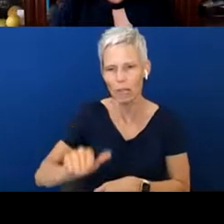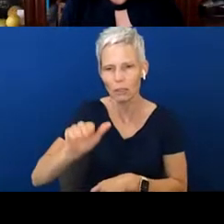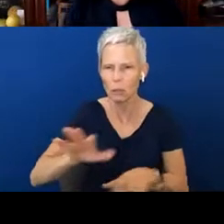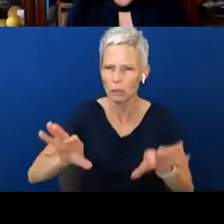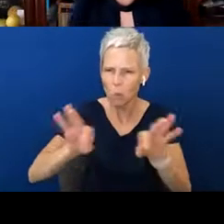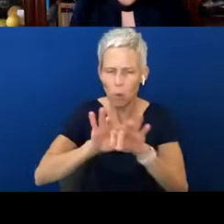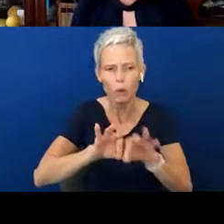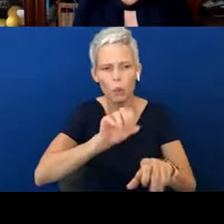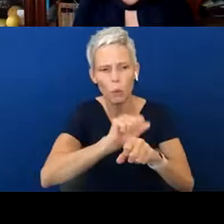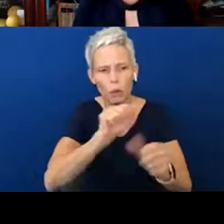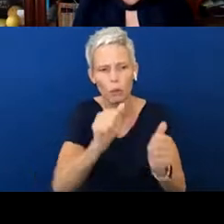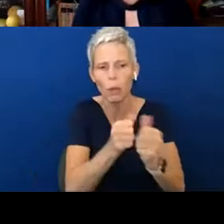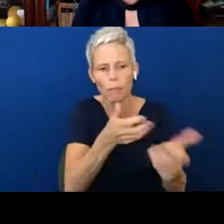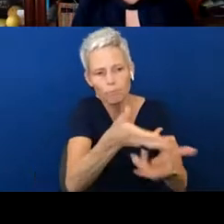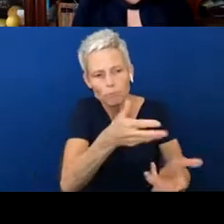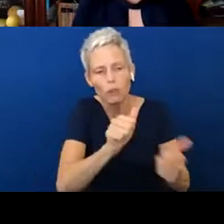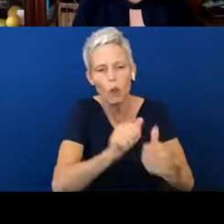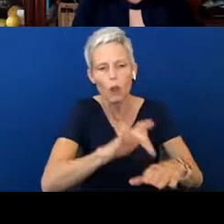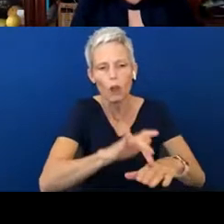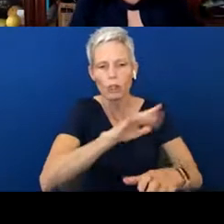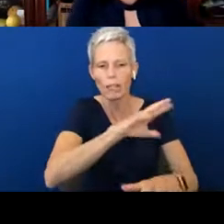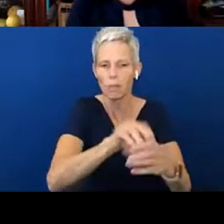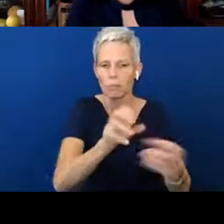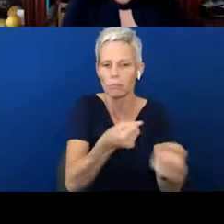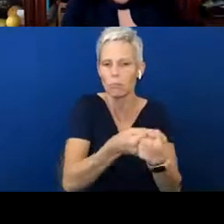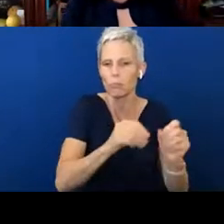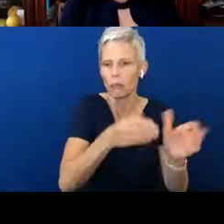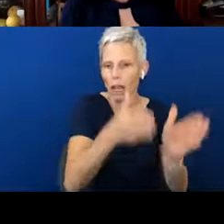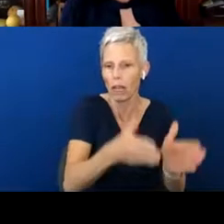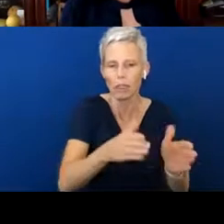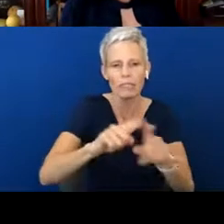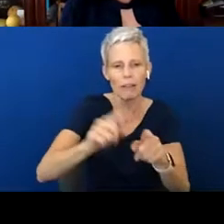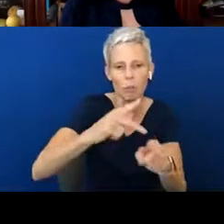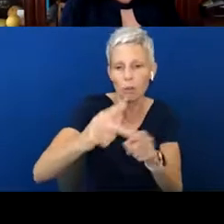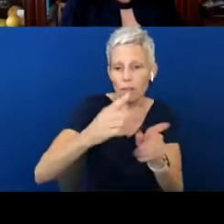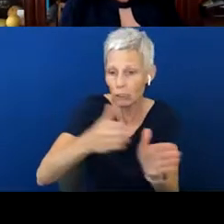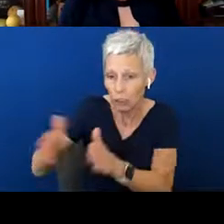intervention providers and those professionals. It may be it's your deaf mentor. Talk about it.